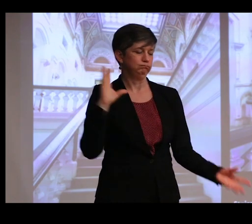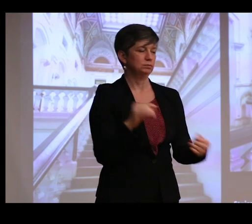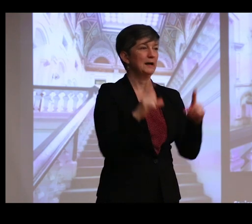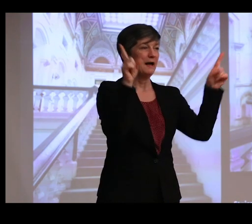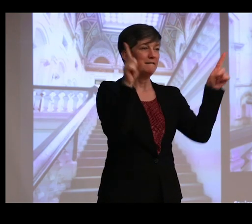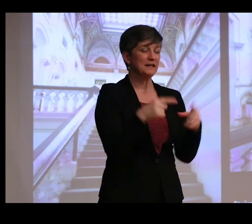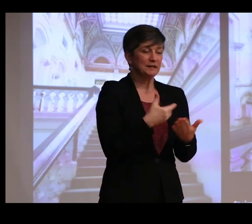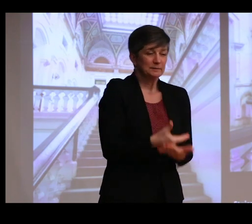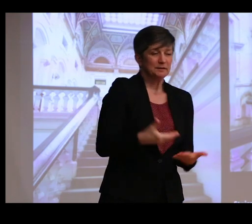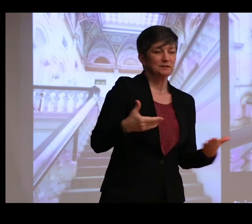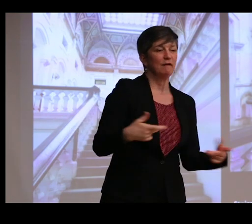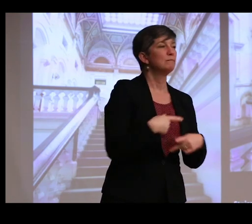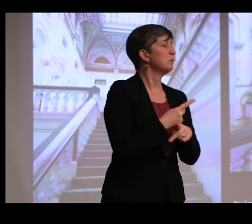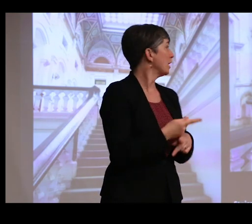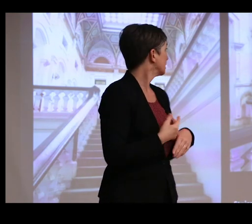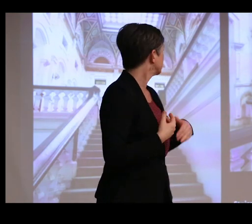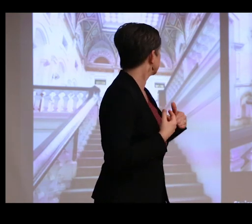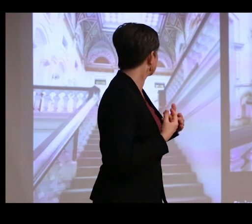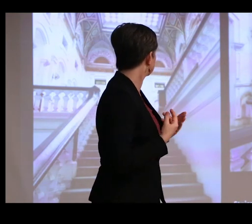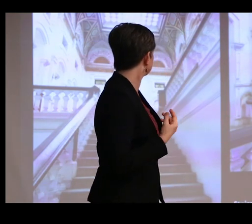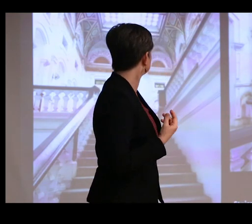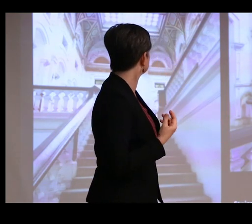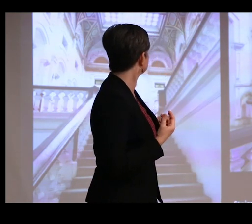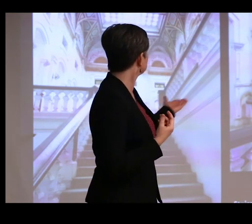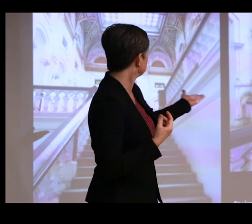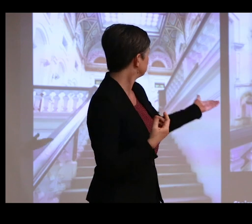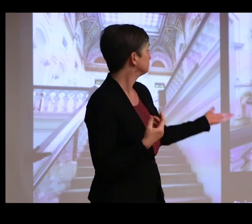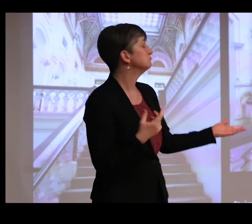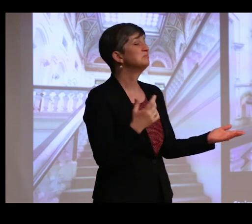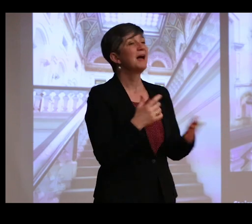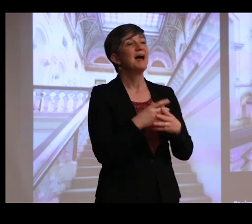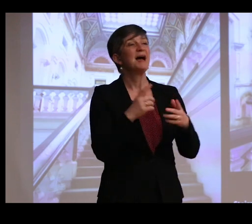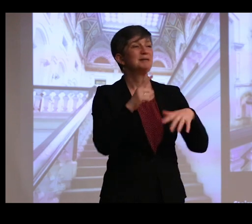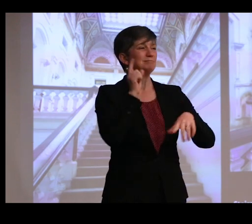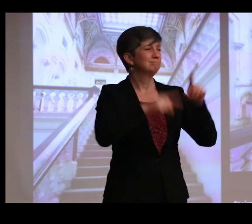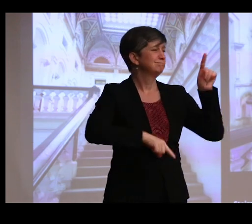products, a place where geological, biological, ethnological specimens